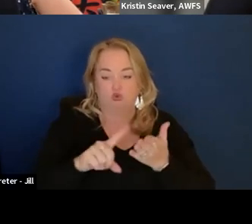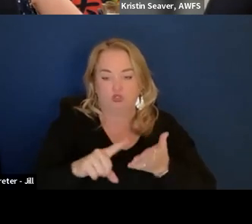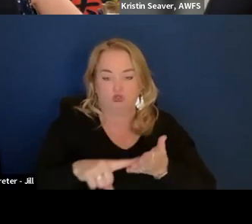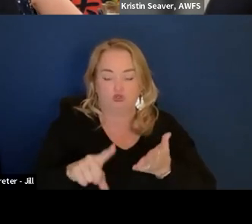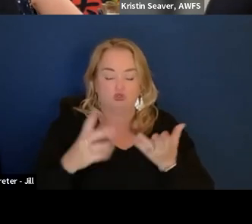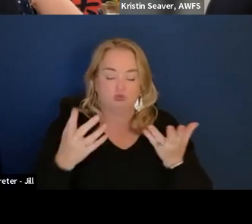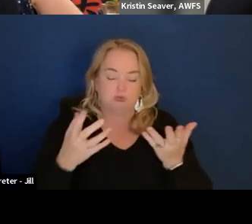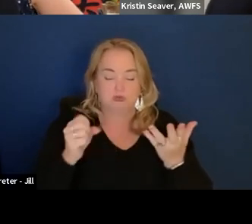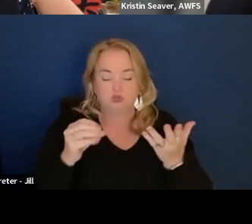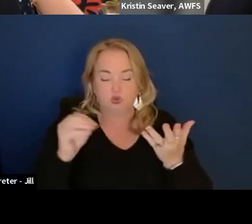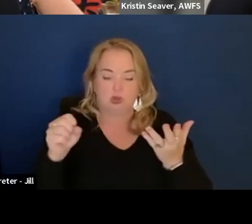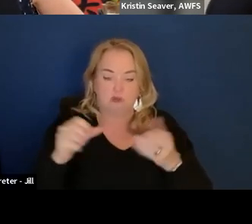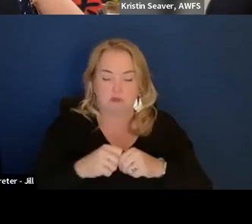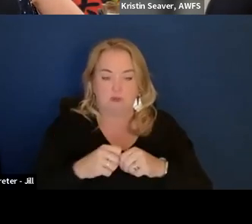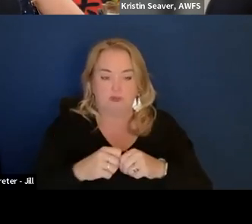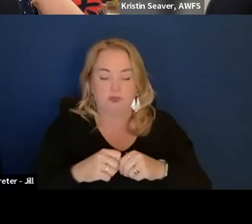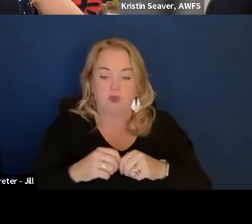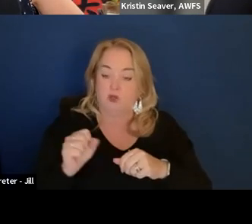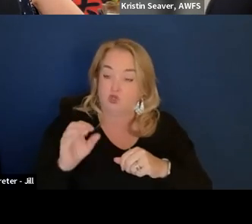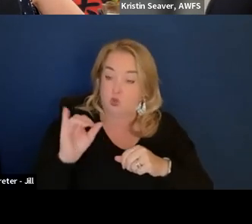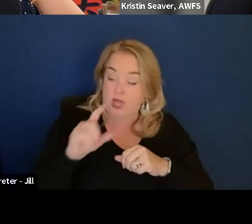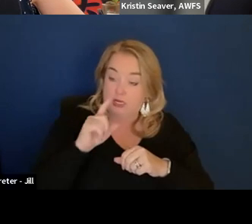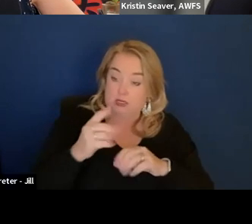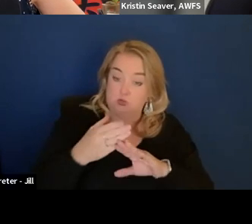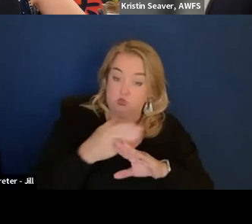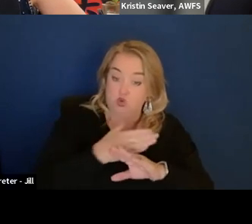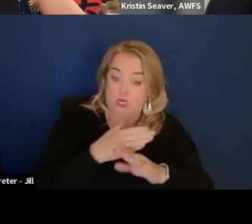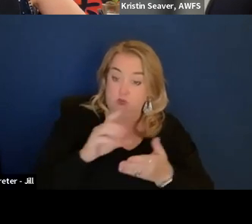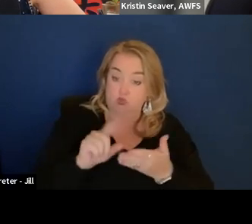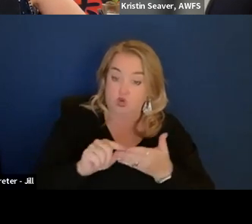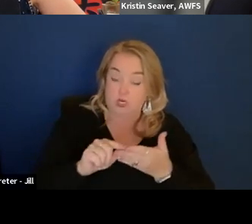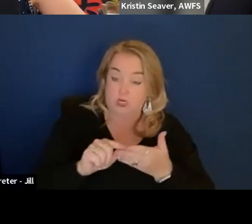Is the preprint repository already available?